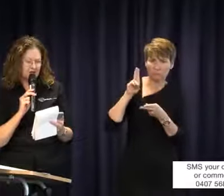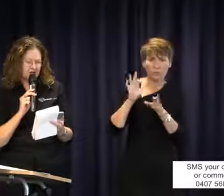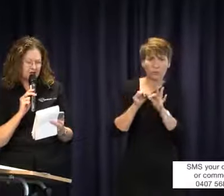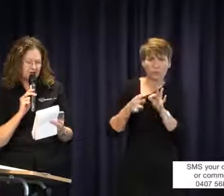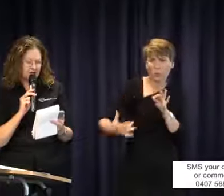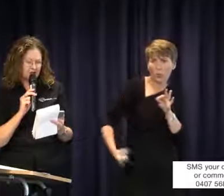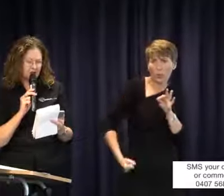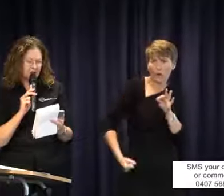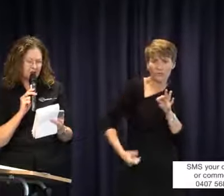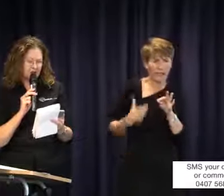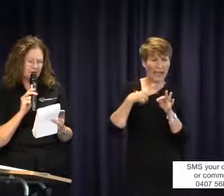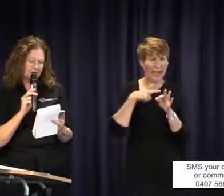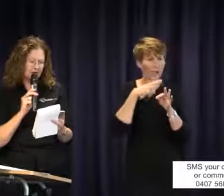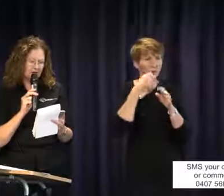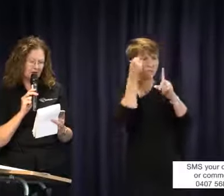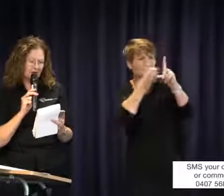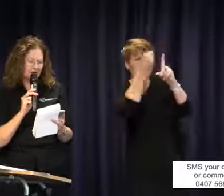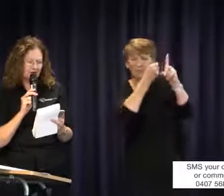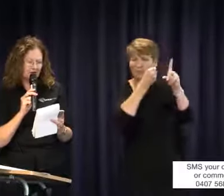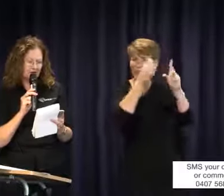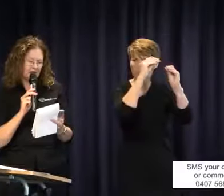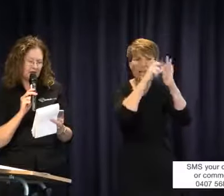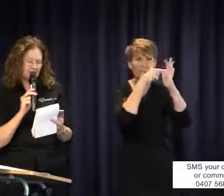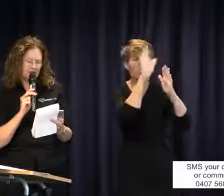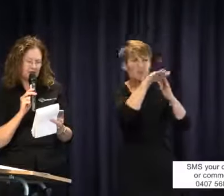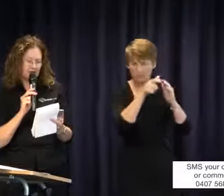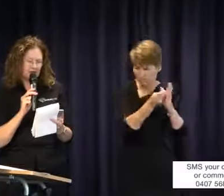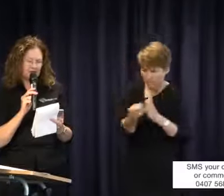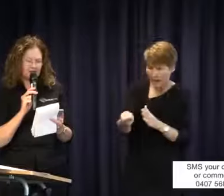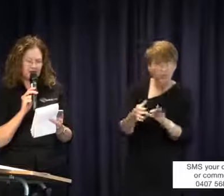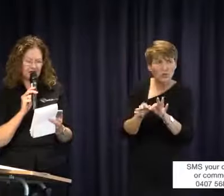see that interpreters should be paid more and with better occupational health and safety